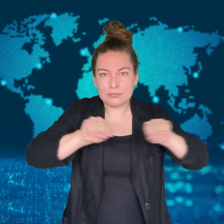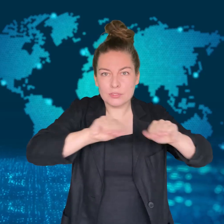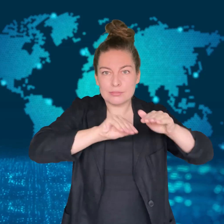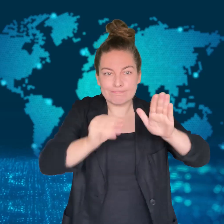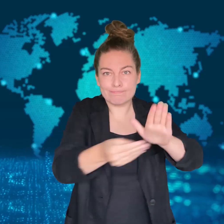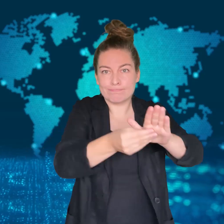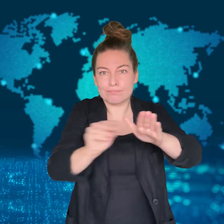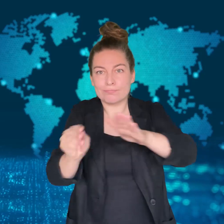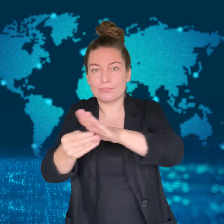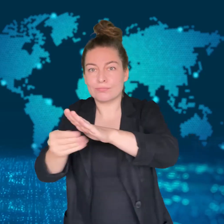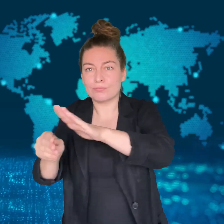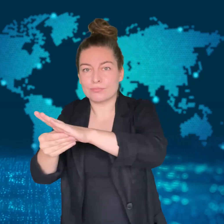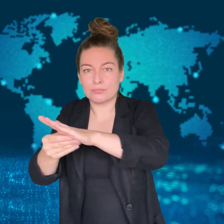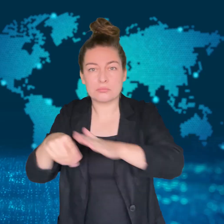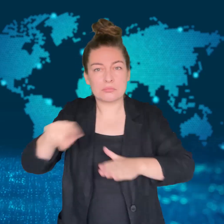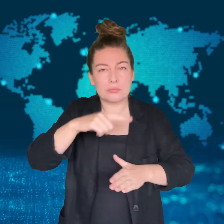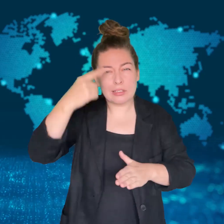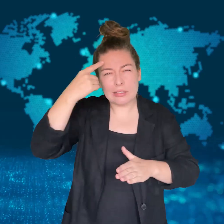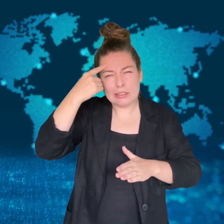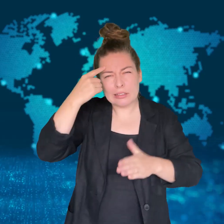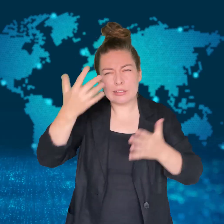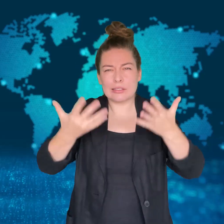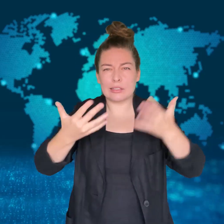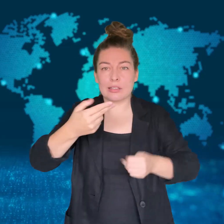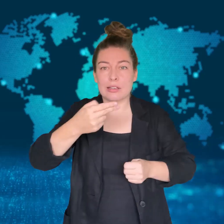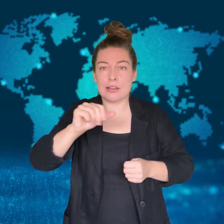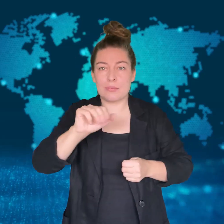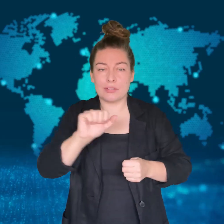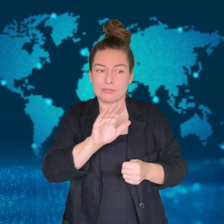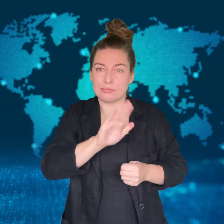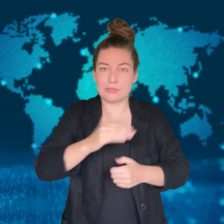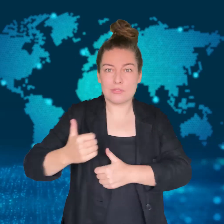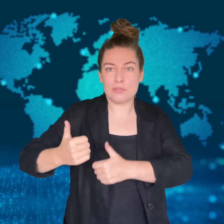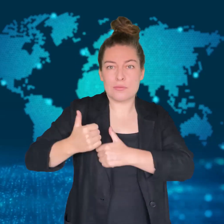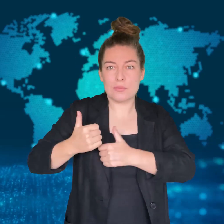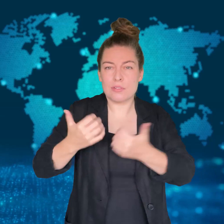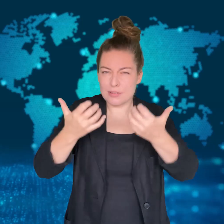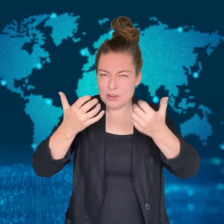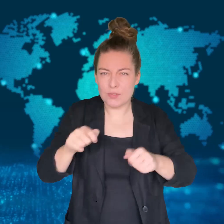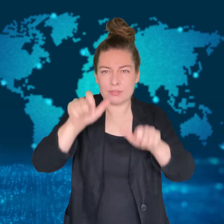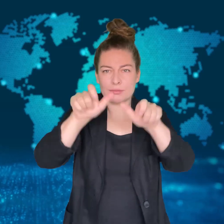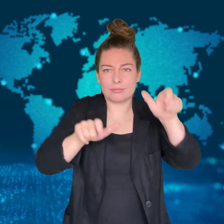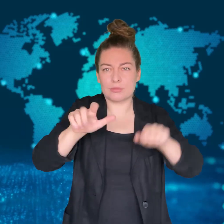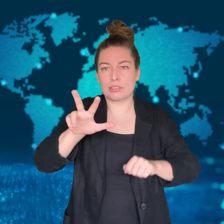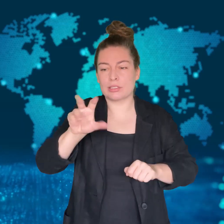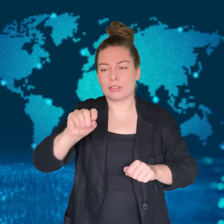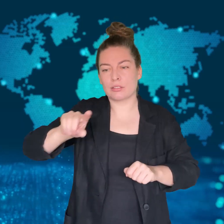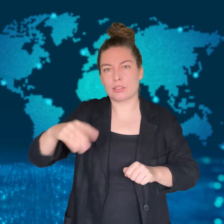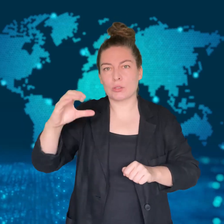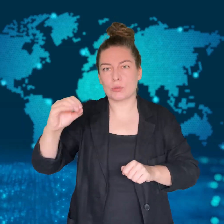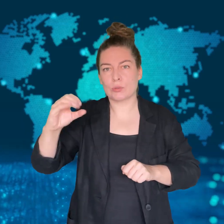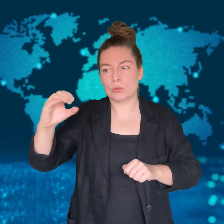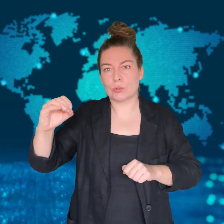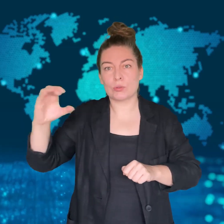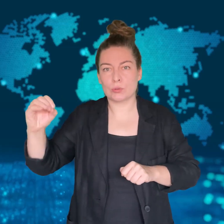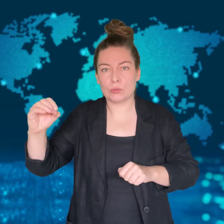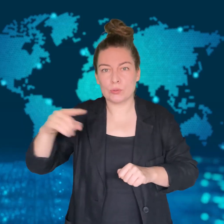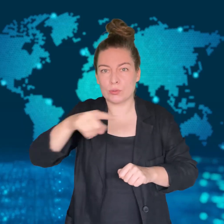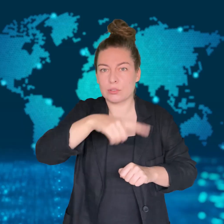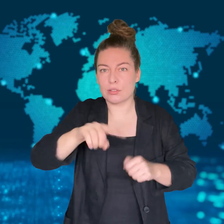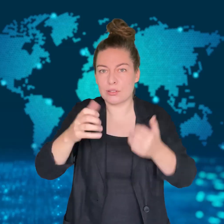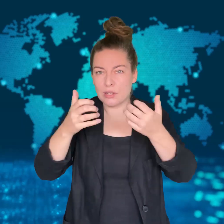Hamas is believed to have around 30,000 troops.